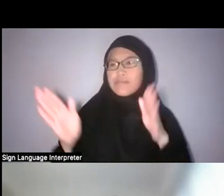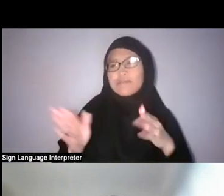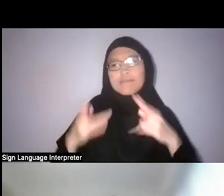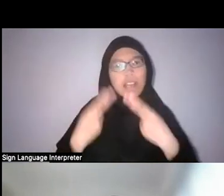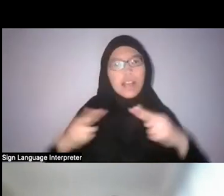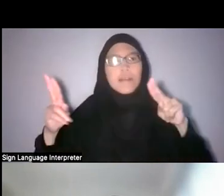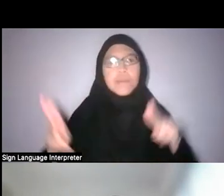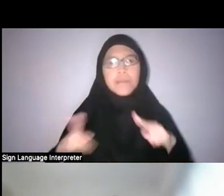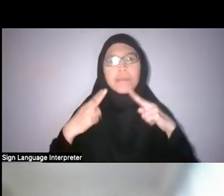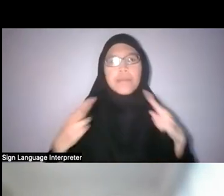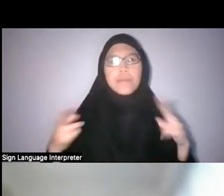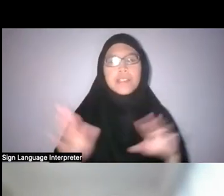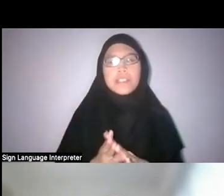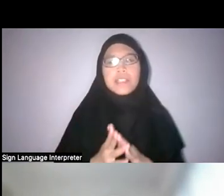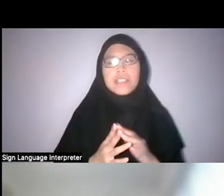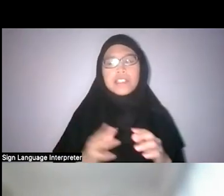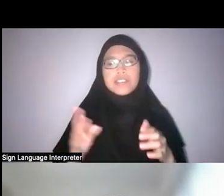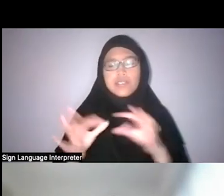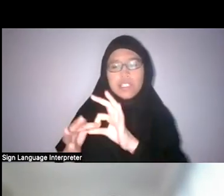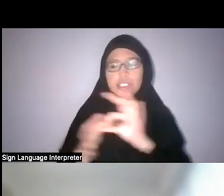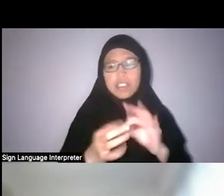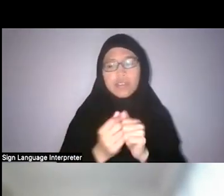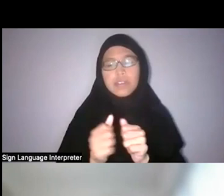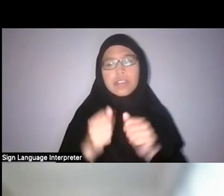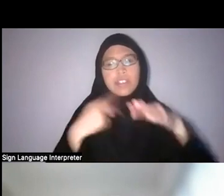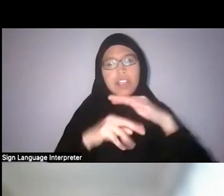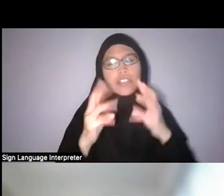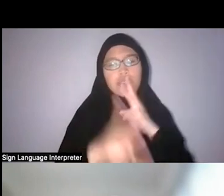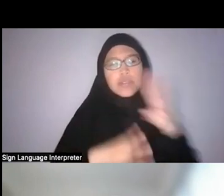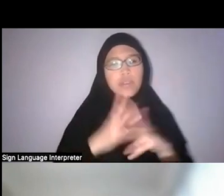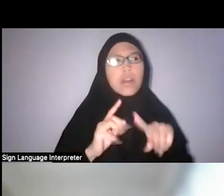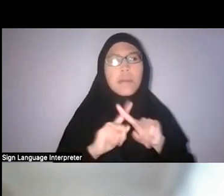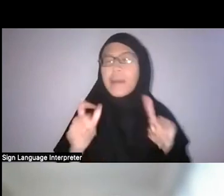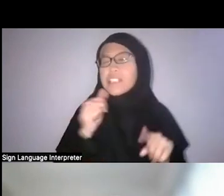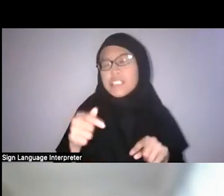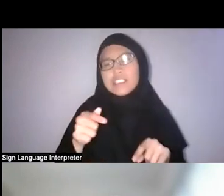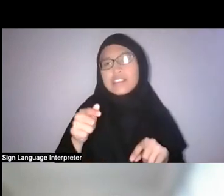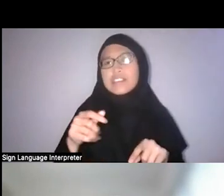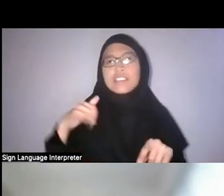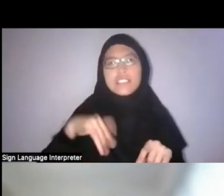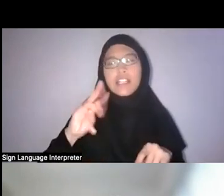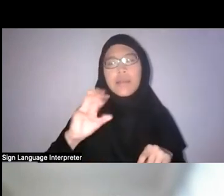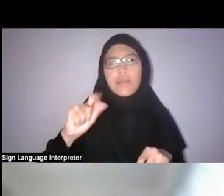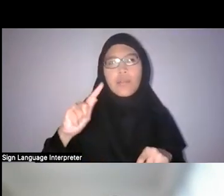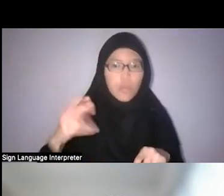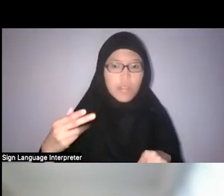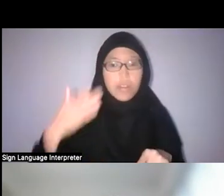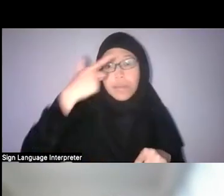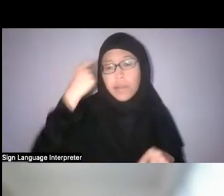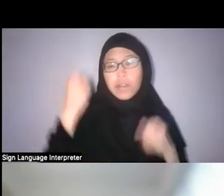But even that is a colonial myth, because many indigenous societies were actively managing their ecological resources,